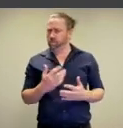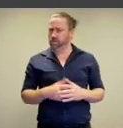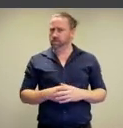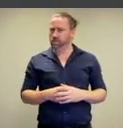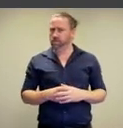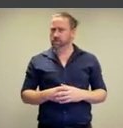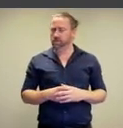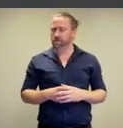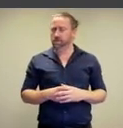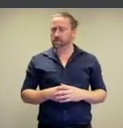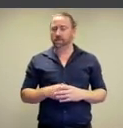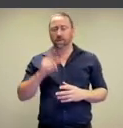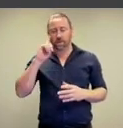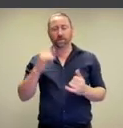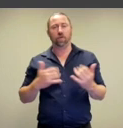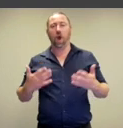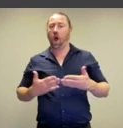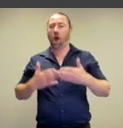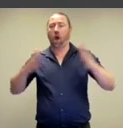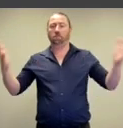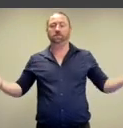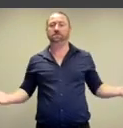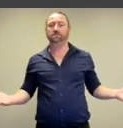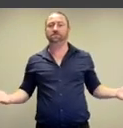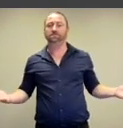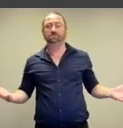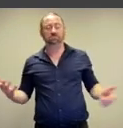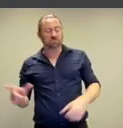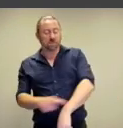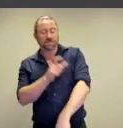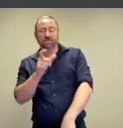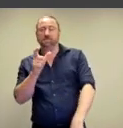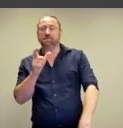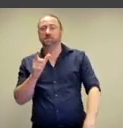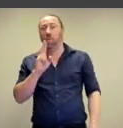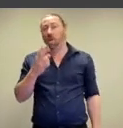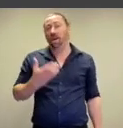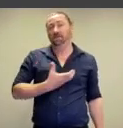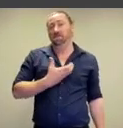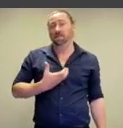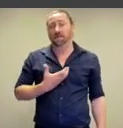taken by these bodies, notice that they